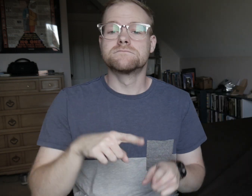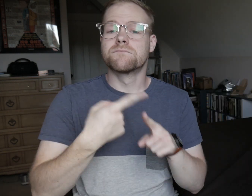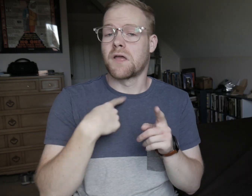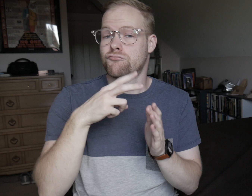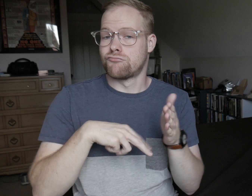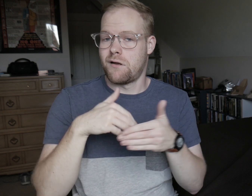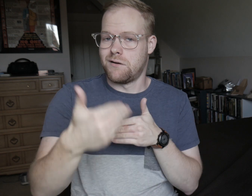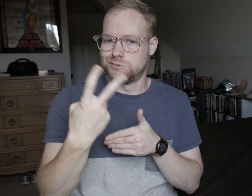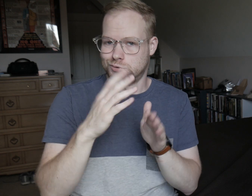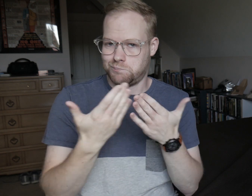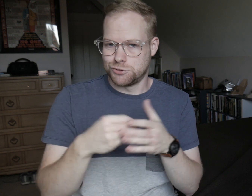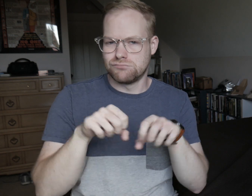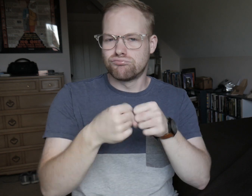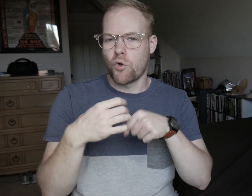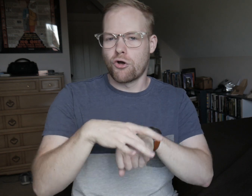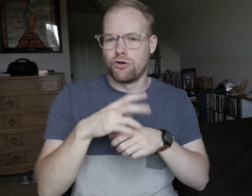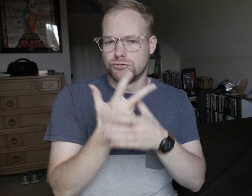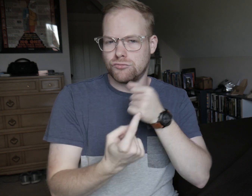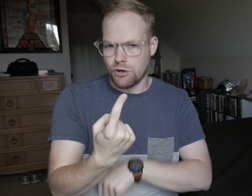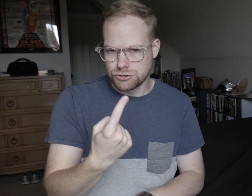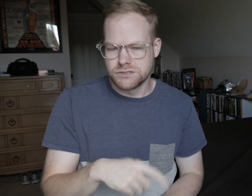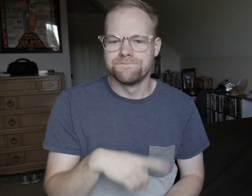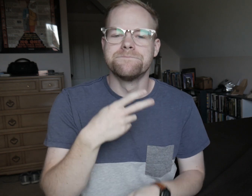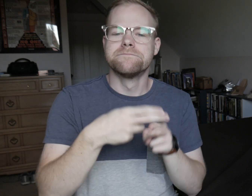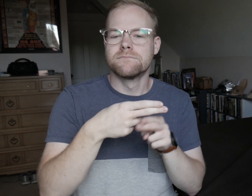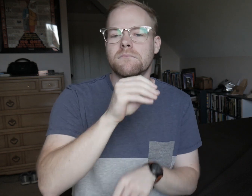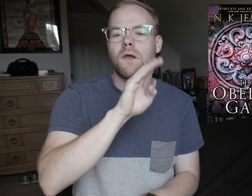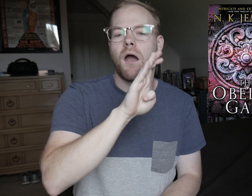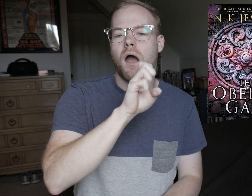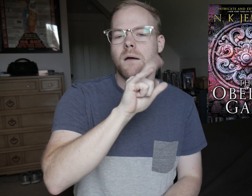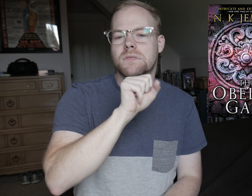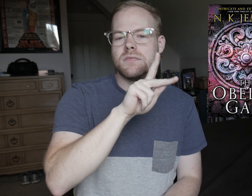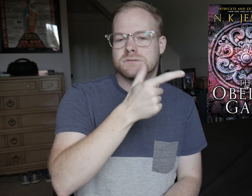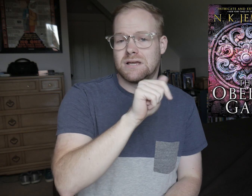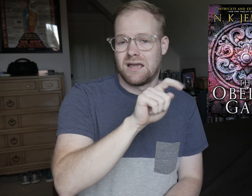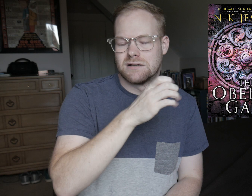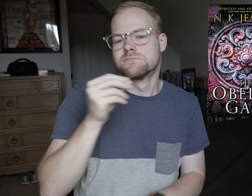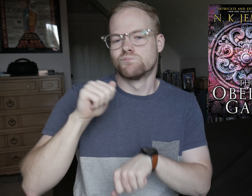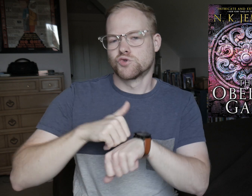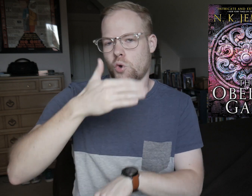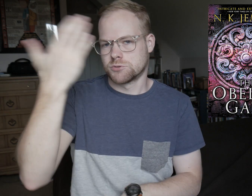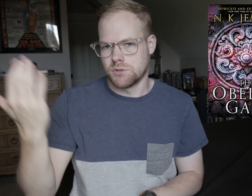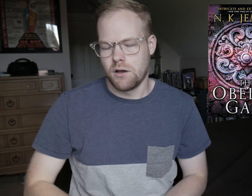Then I read the next two books in The Broken Earth trilogy, The Obelisk Gate and The Stone Sky.